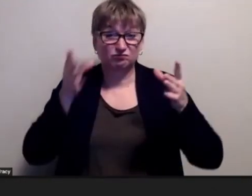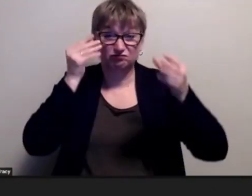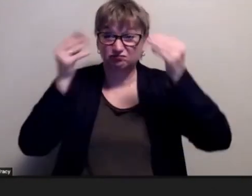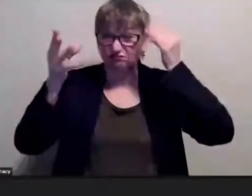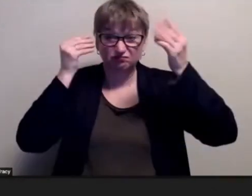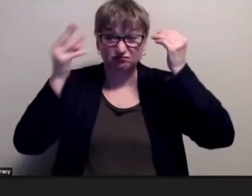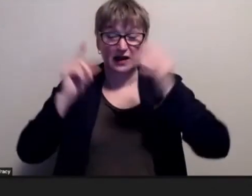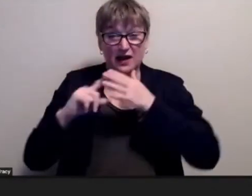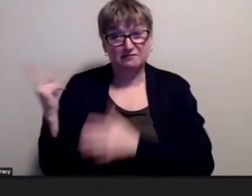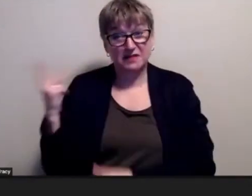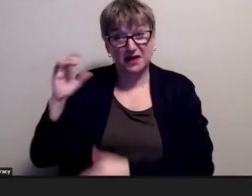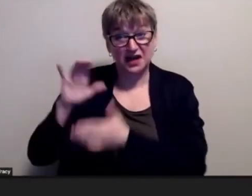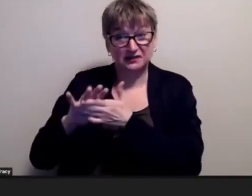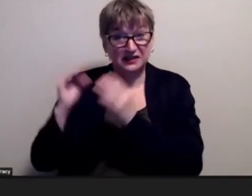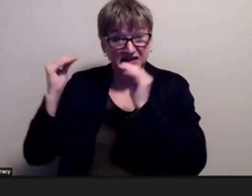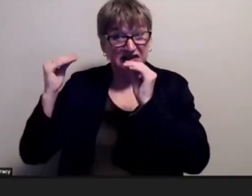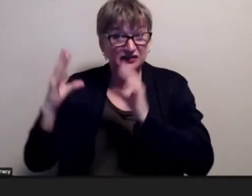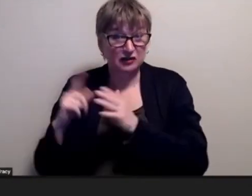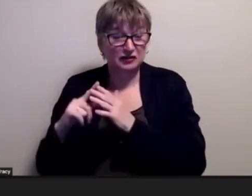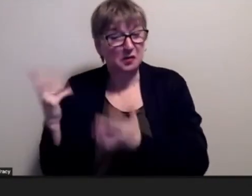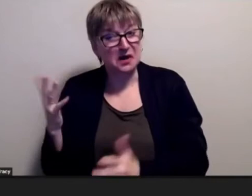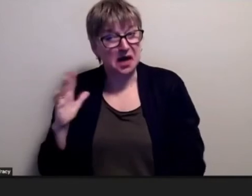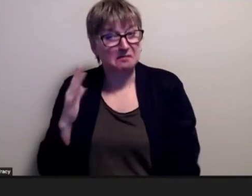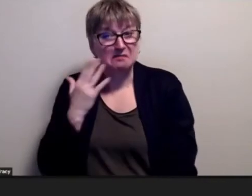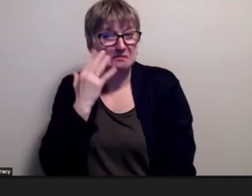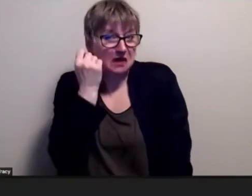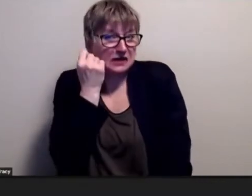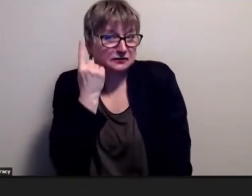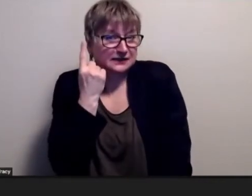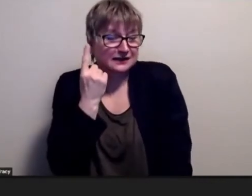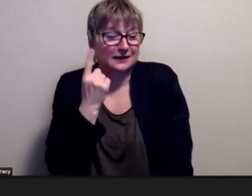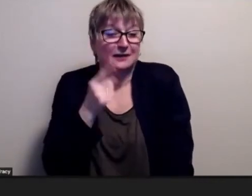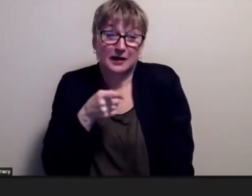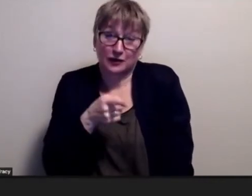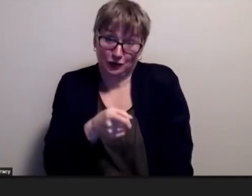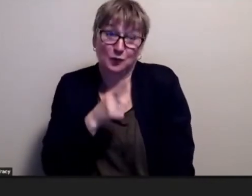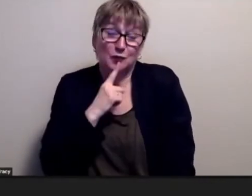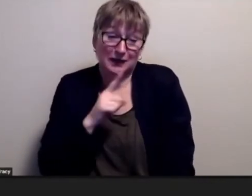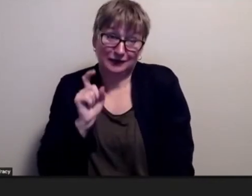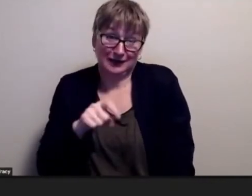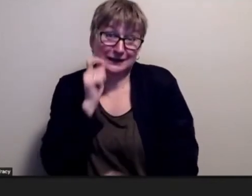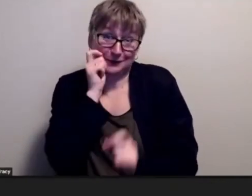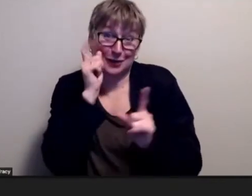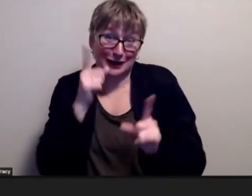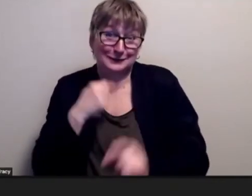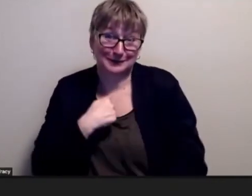we have a pretty good understanding of these things but you really surprised me you really did